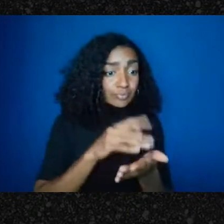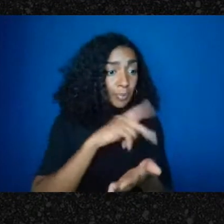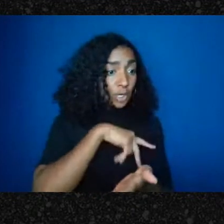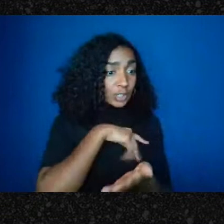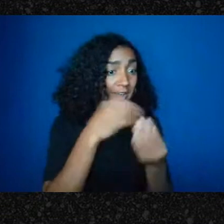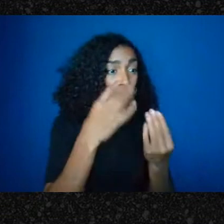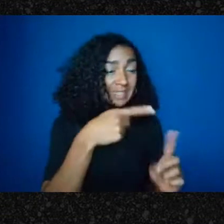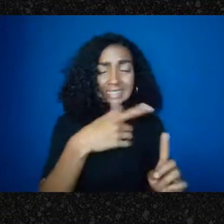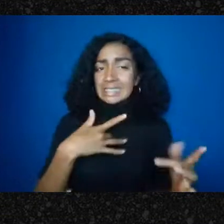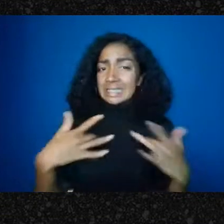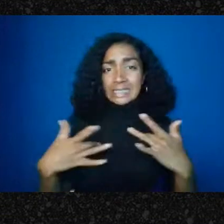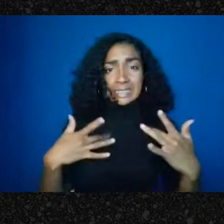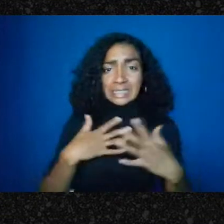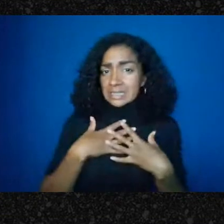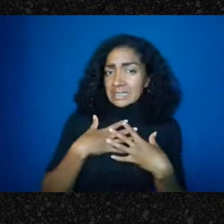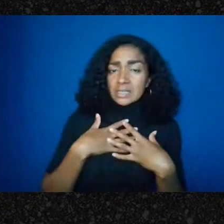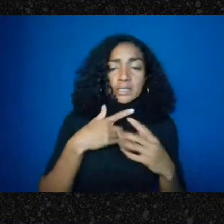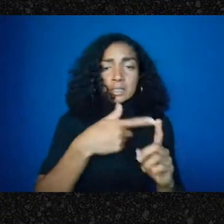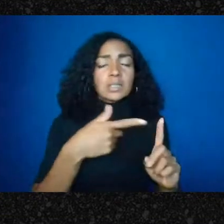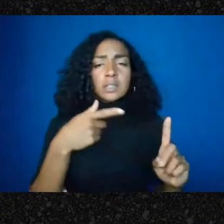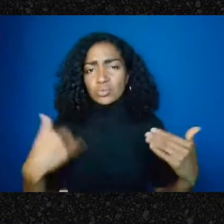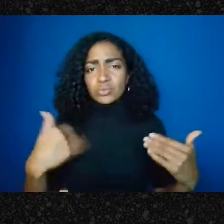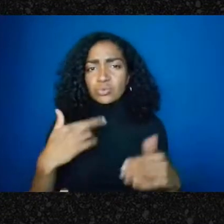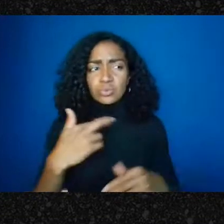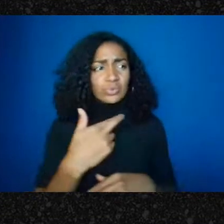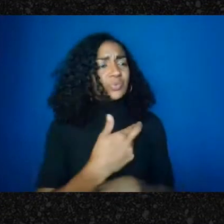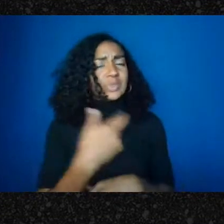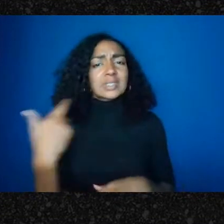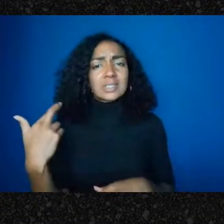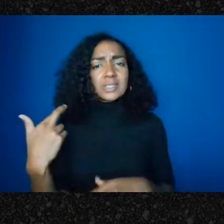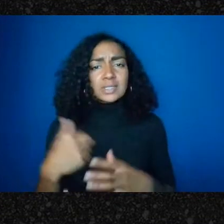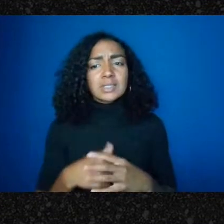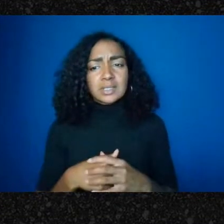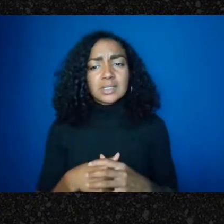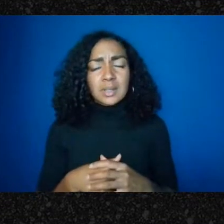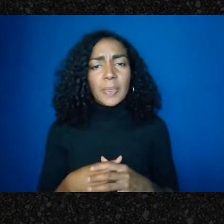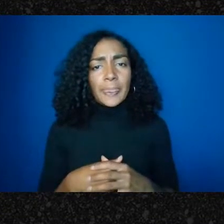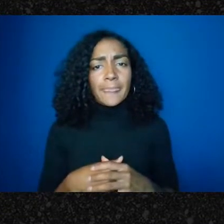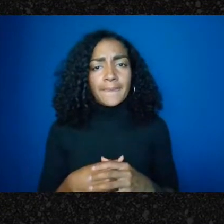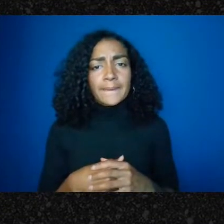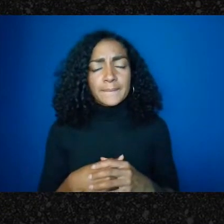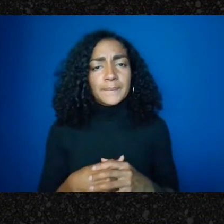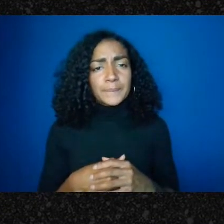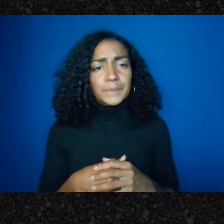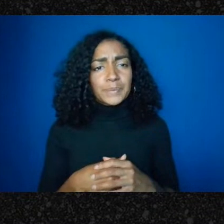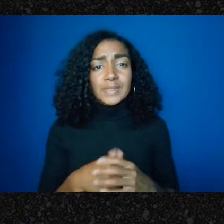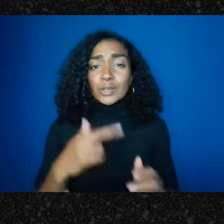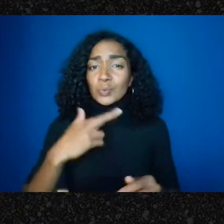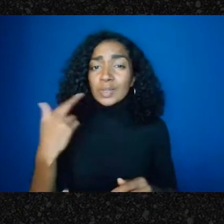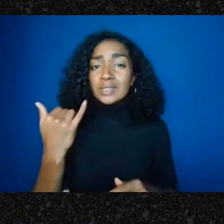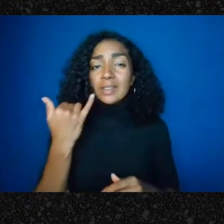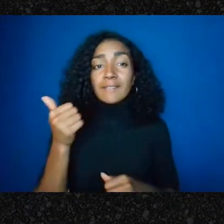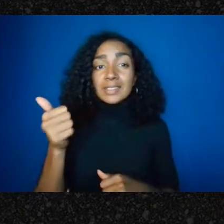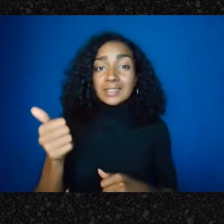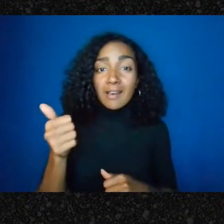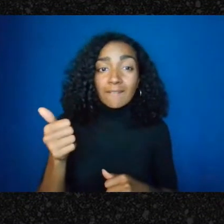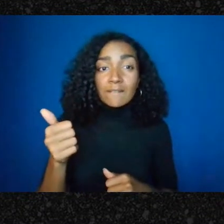a real risk to do work if you are holding yourself out as working